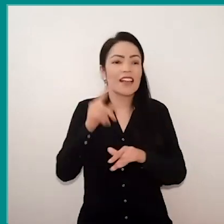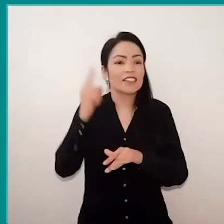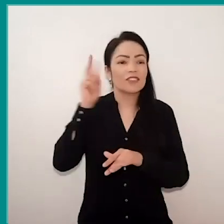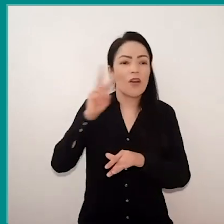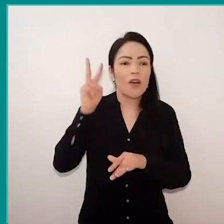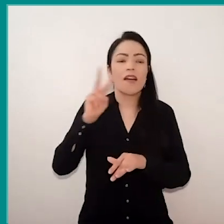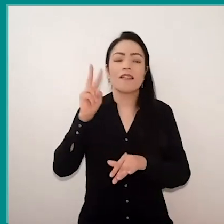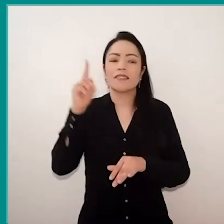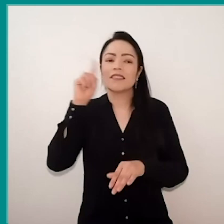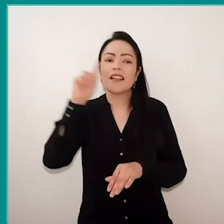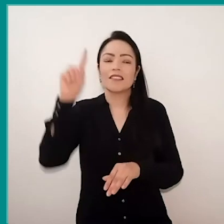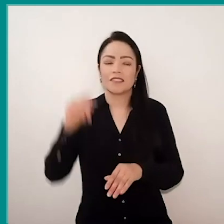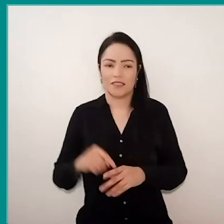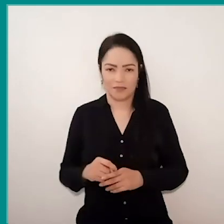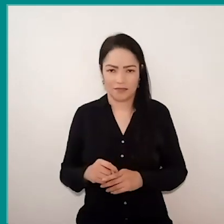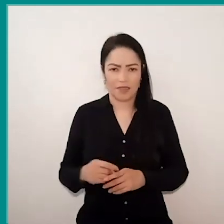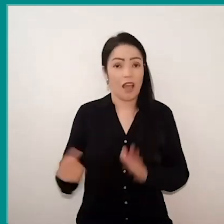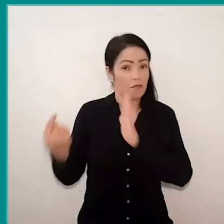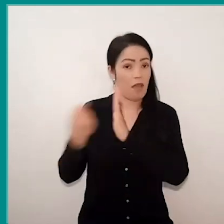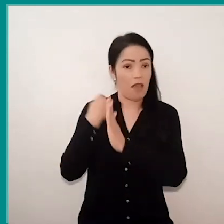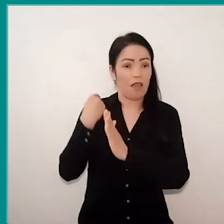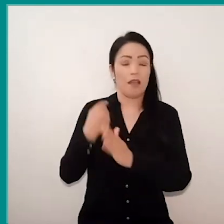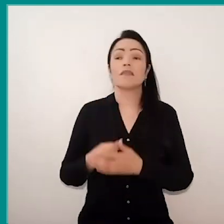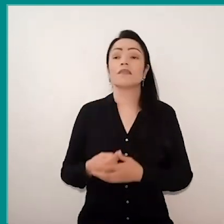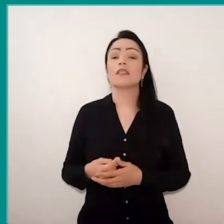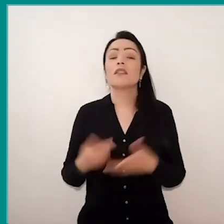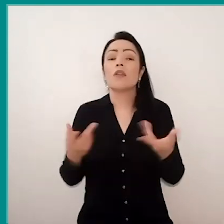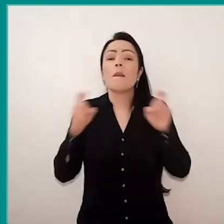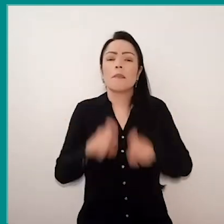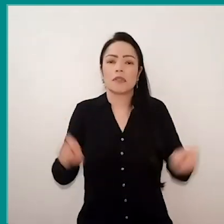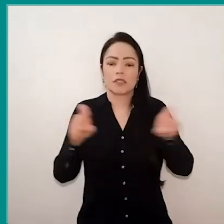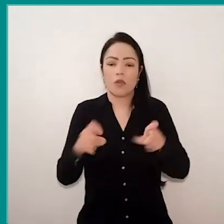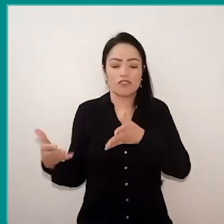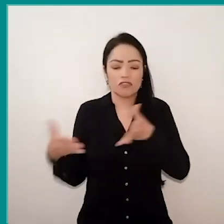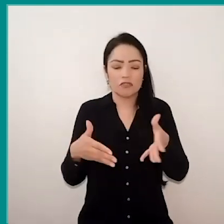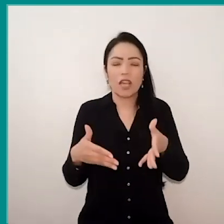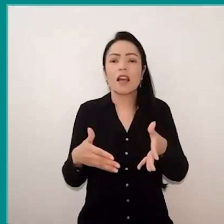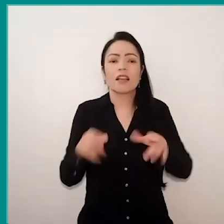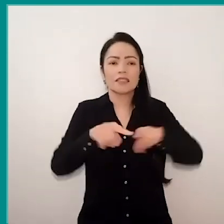and he asks us: The computer, when it gets to the classroom, what does he propose?